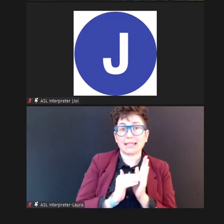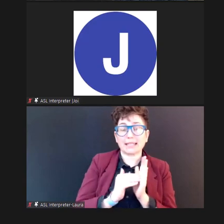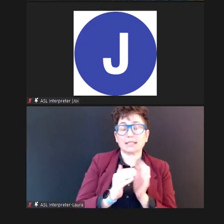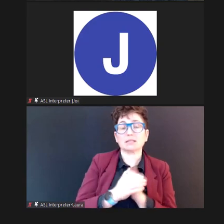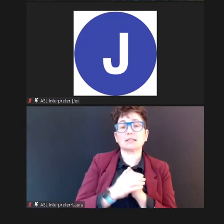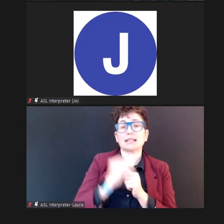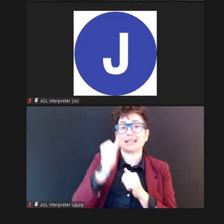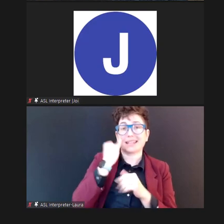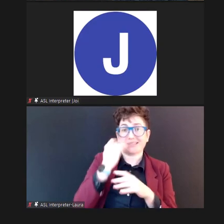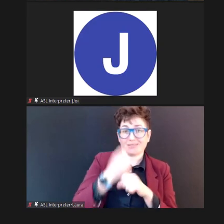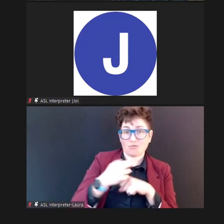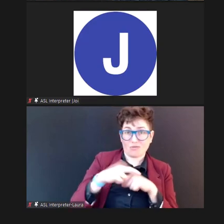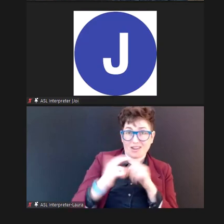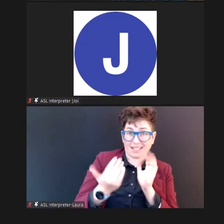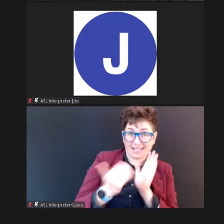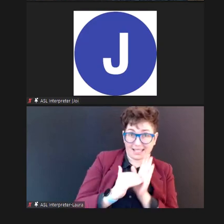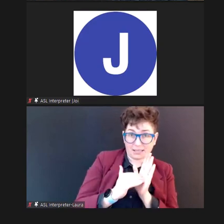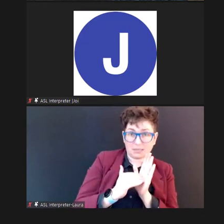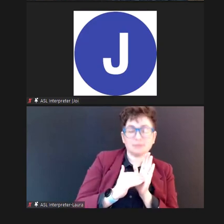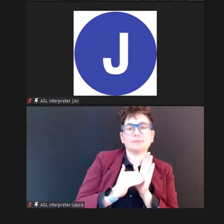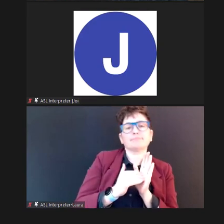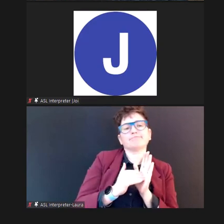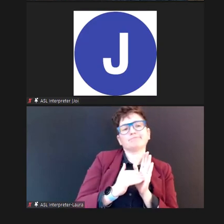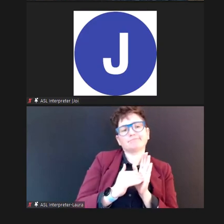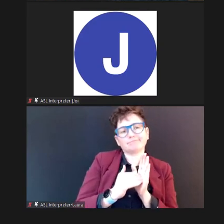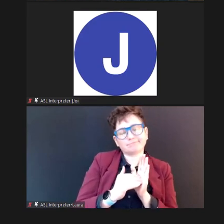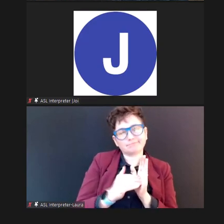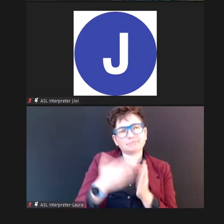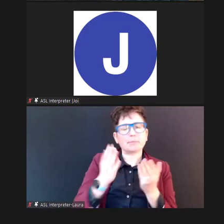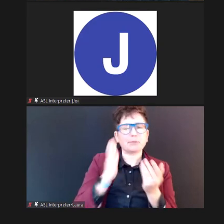again, just assess -- is it -- is it something here that I can retry?